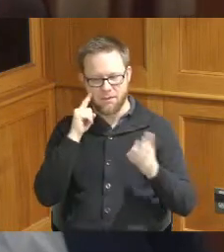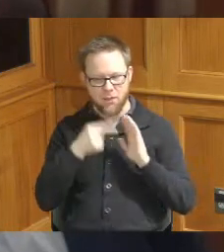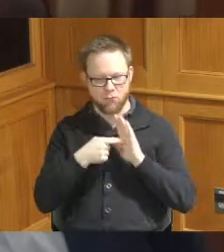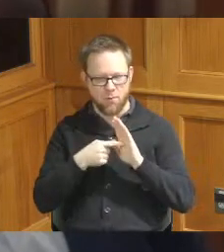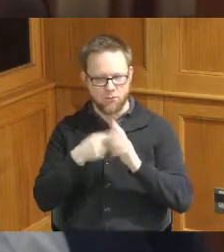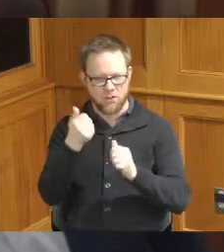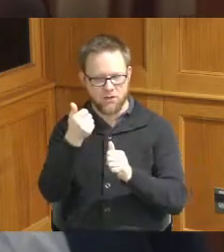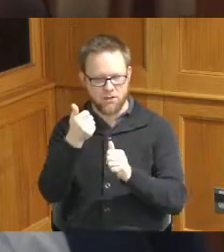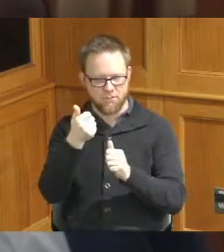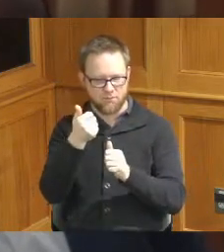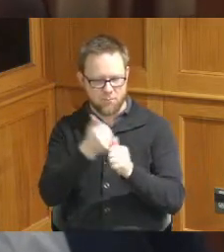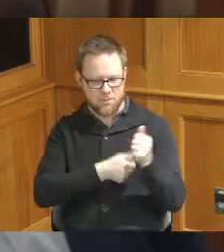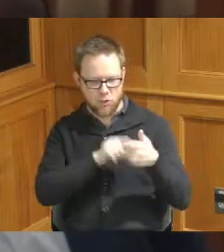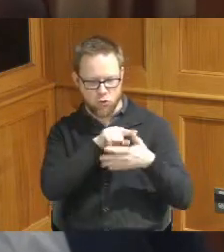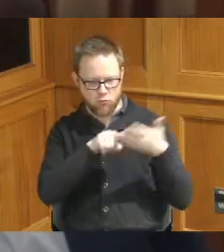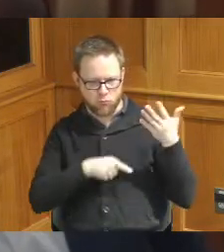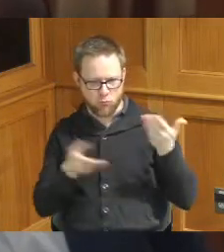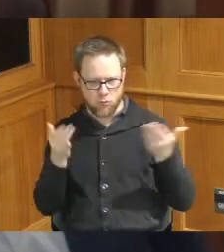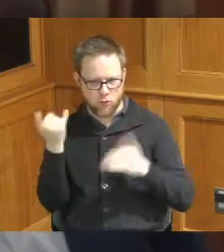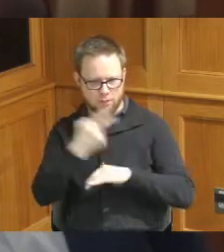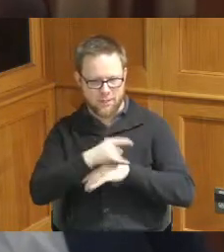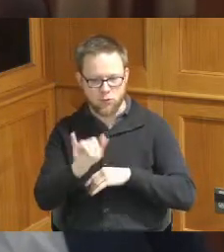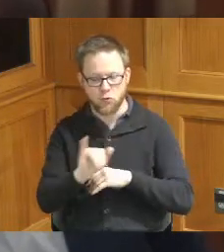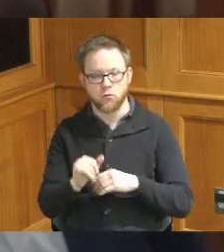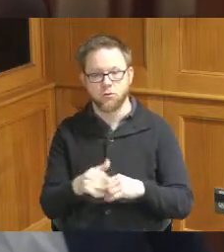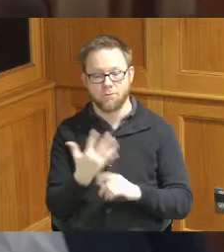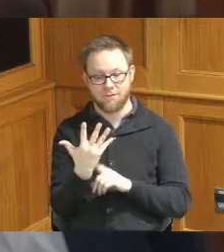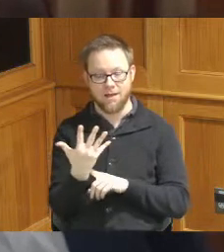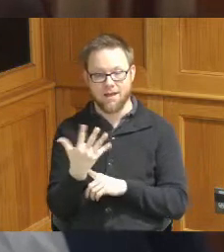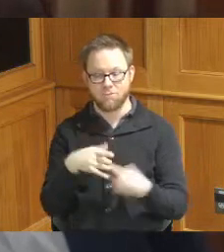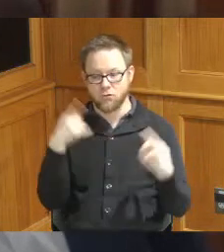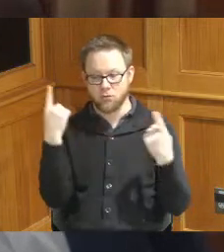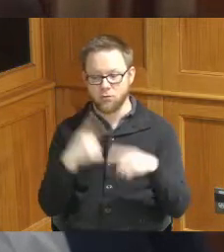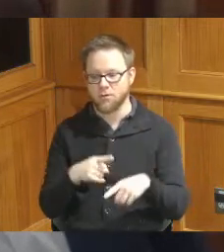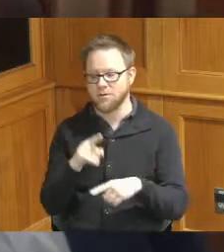each of these organizations here today so item five is an agreement with Easter Seals Tri-State